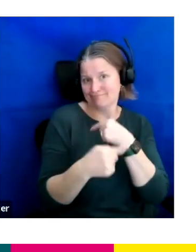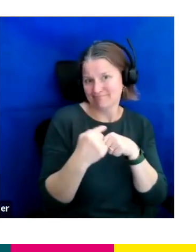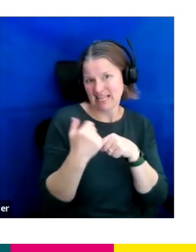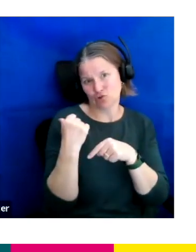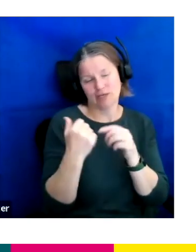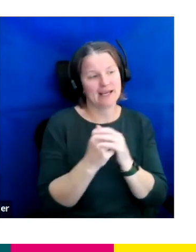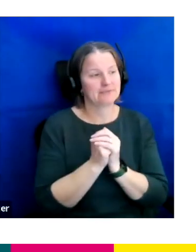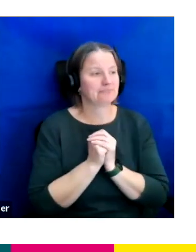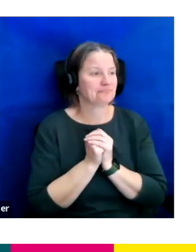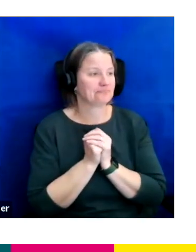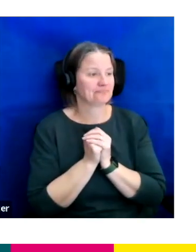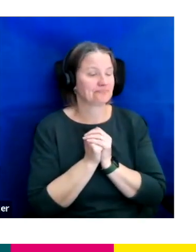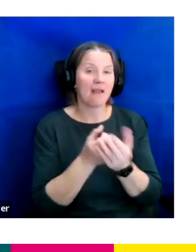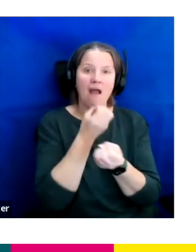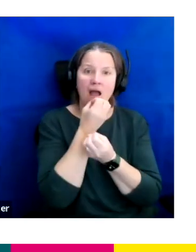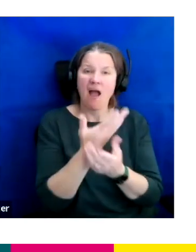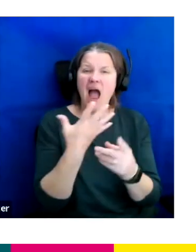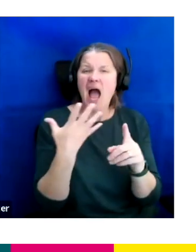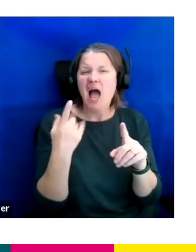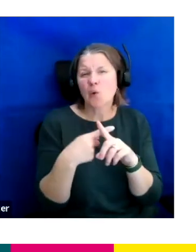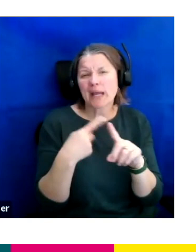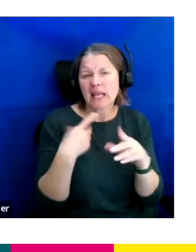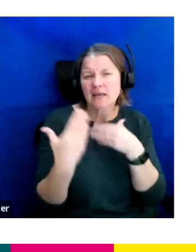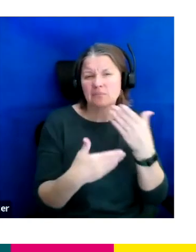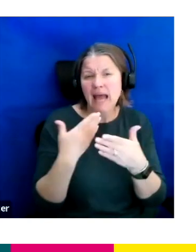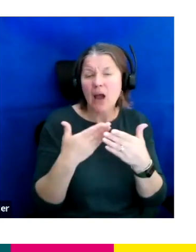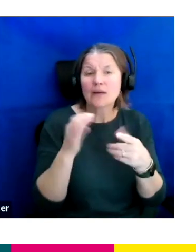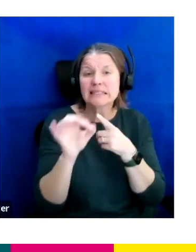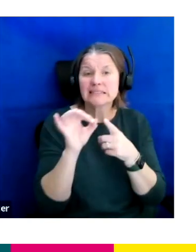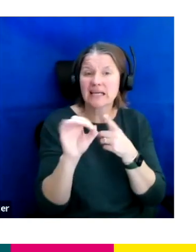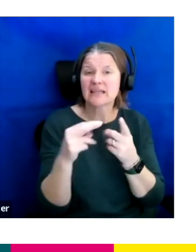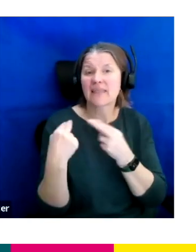I'll quickly just kind of go through our details and I'll hand back to you both even Lauren.